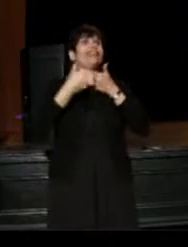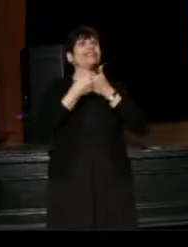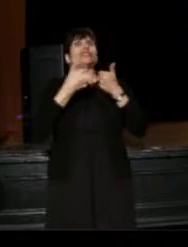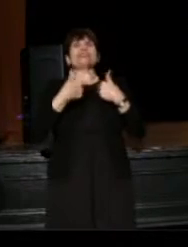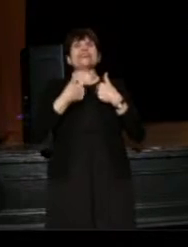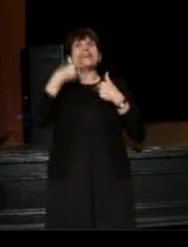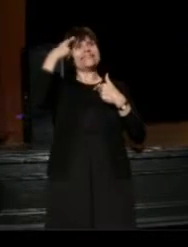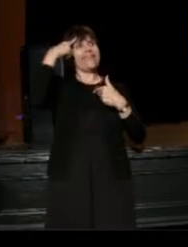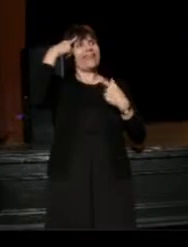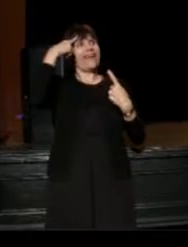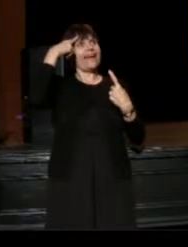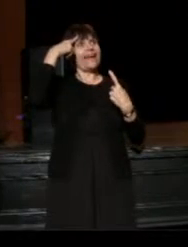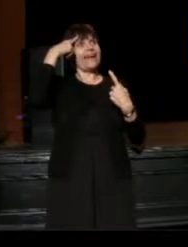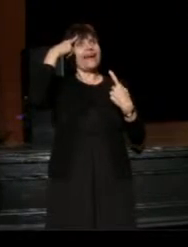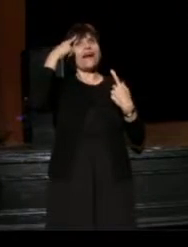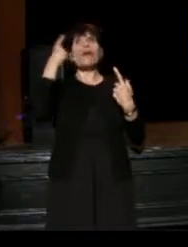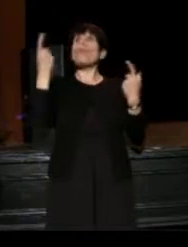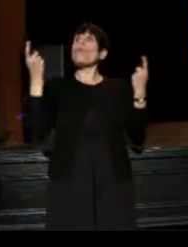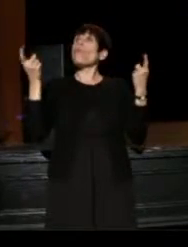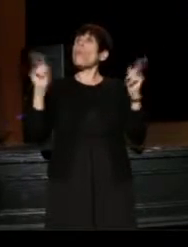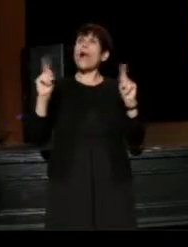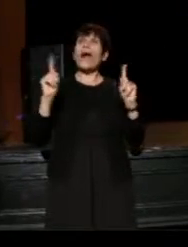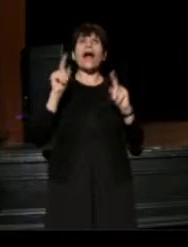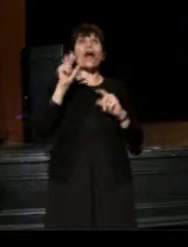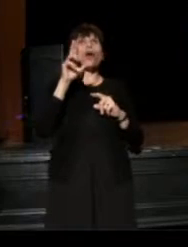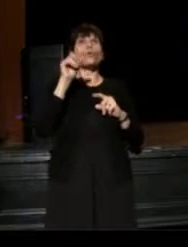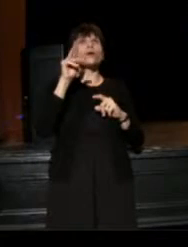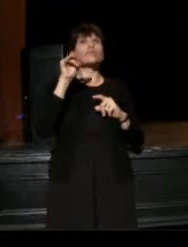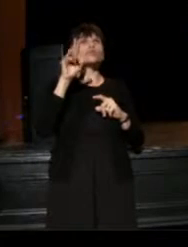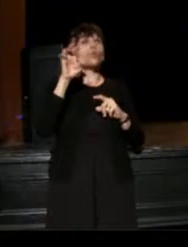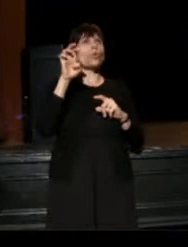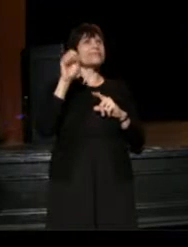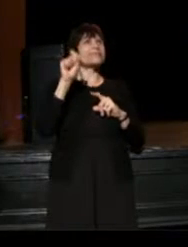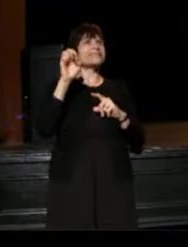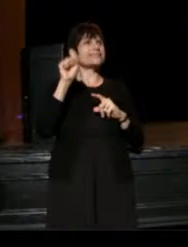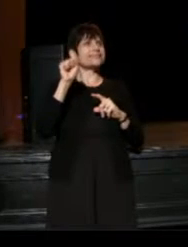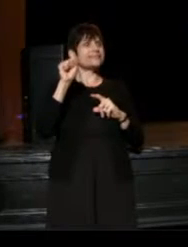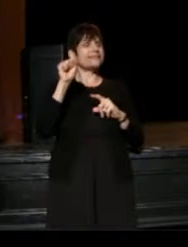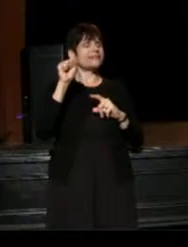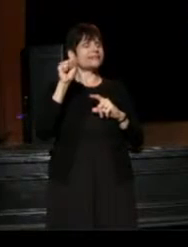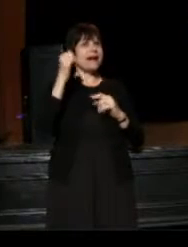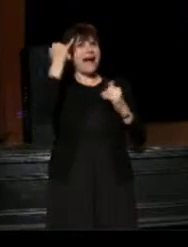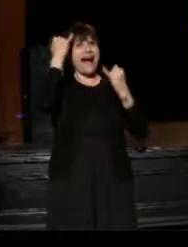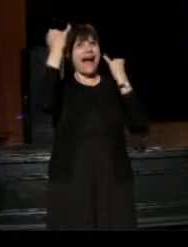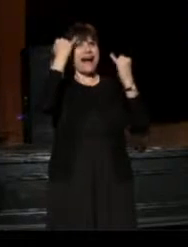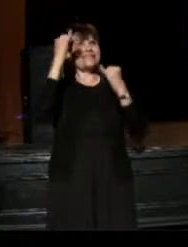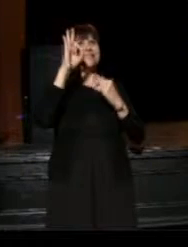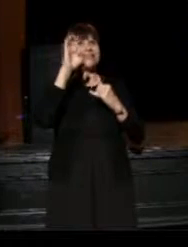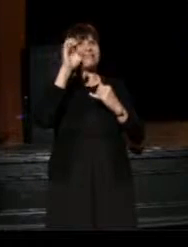to think about where are our resources going. I was up at the Idea Fest in New Haven recently,